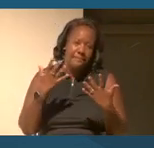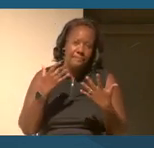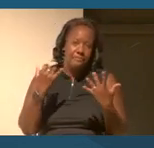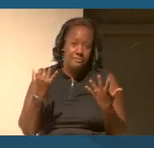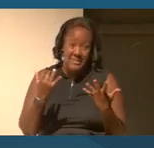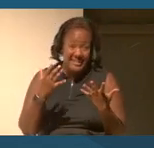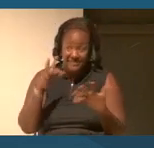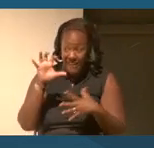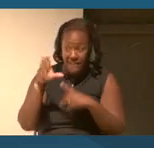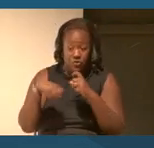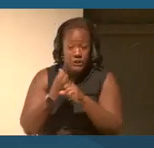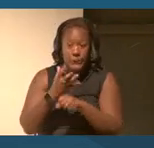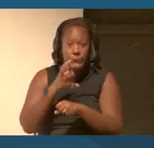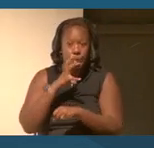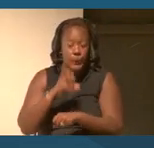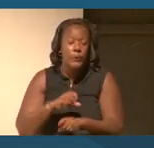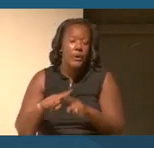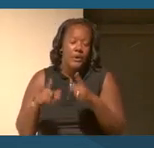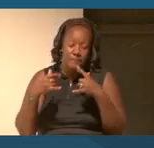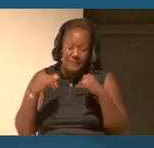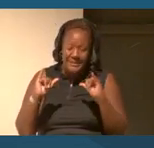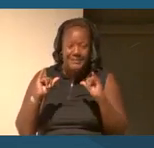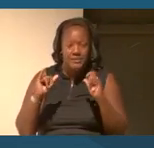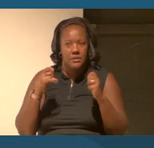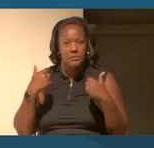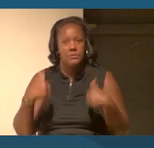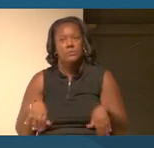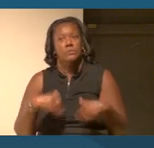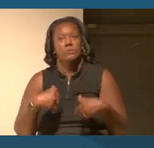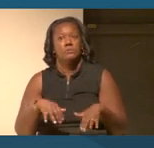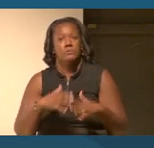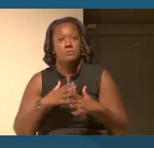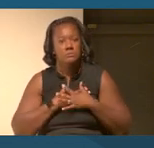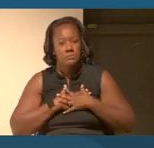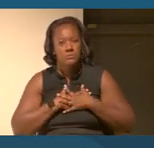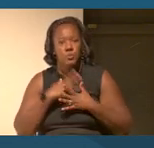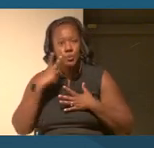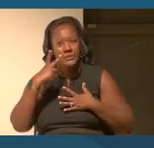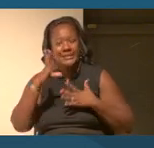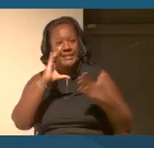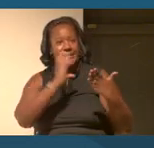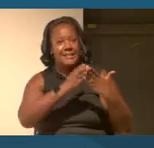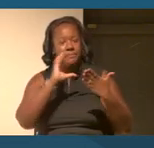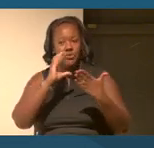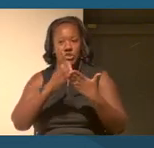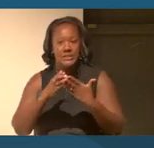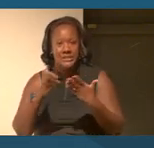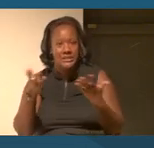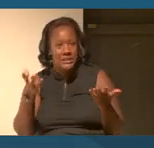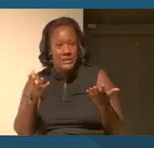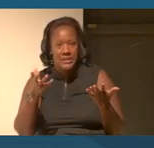But it's still a very striking set of images of what you were called by what color you were.